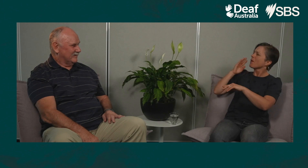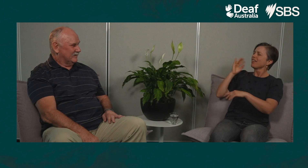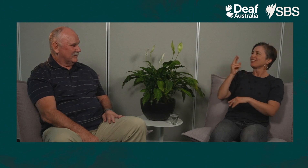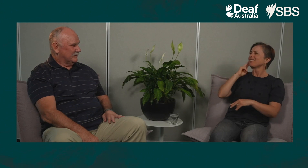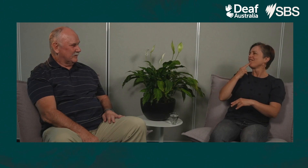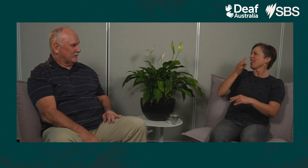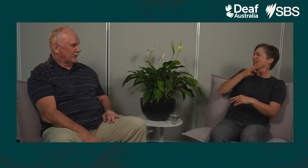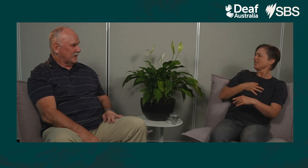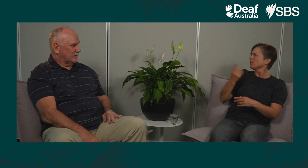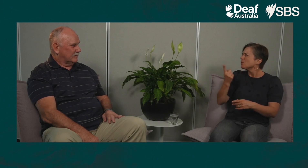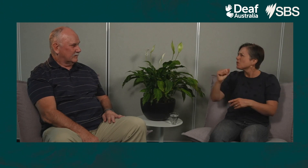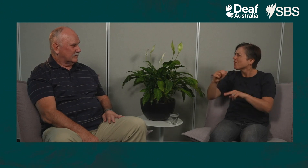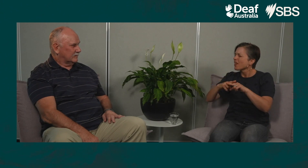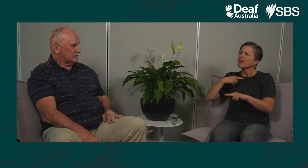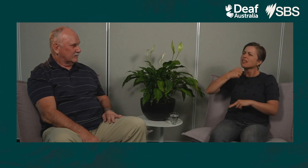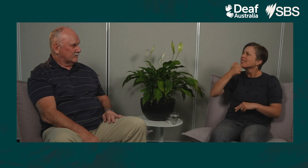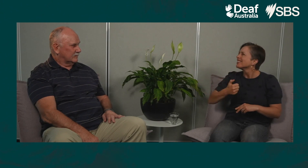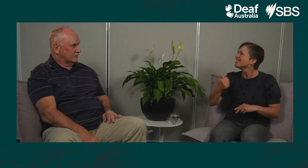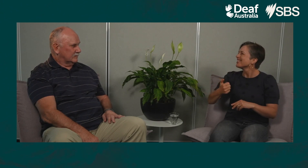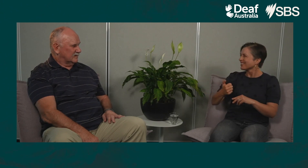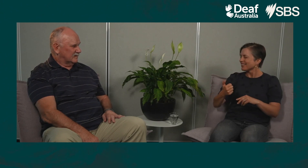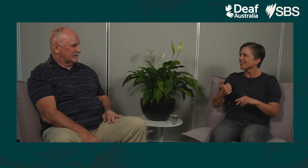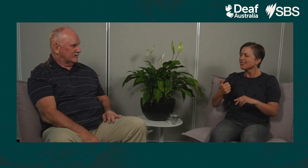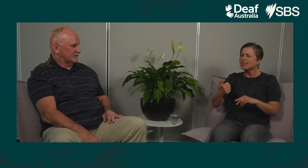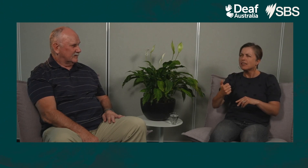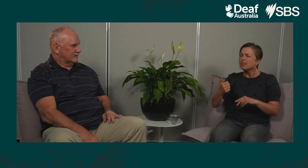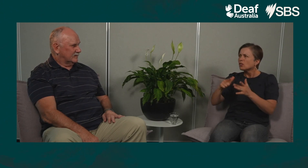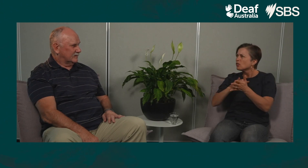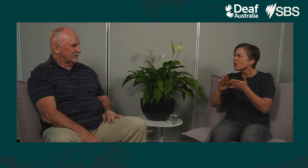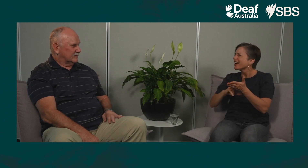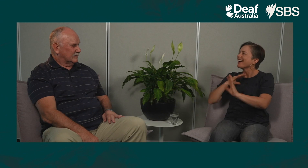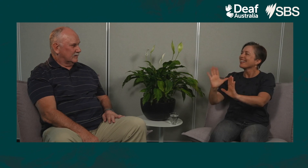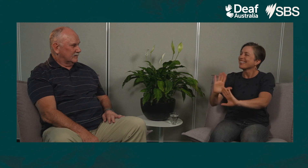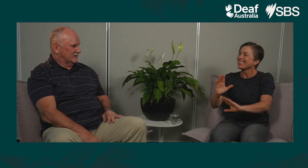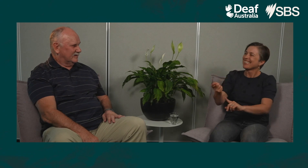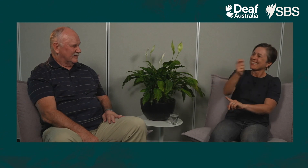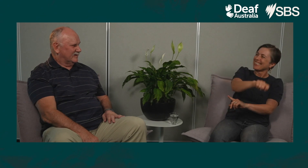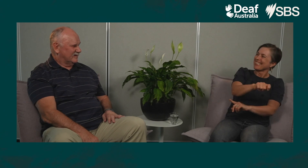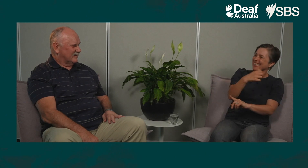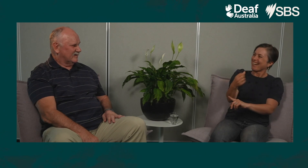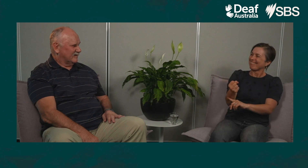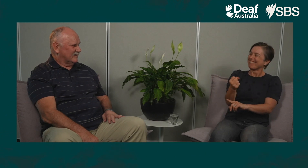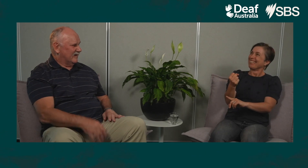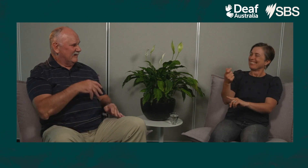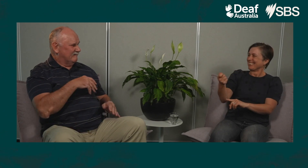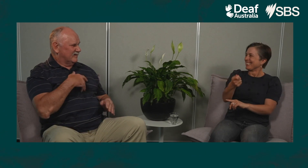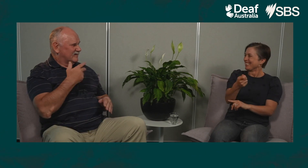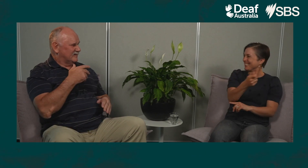So when Deaf people ask who my dad is, I show them his name and they think it’s John Cole, and I say no no my dad had the locker after him.